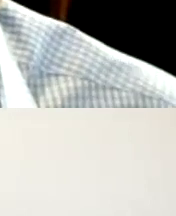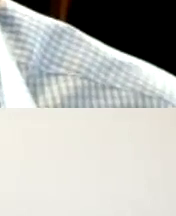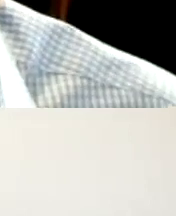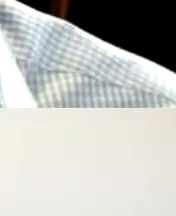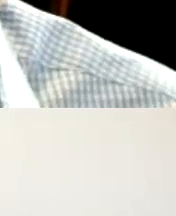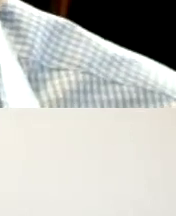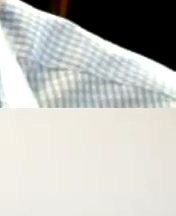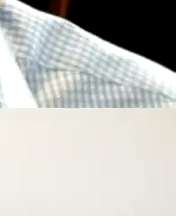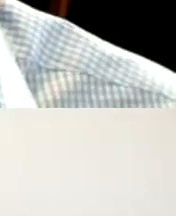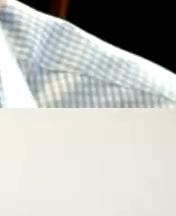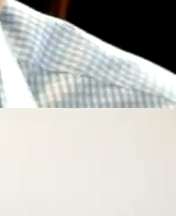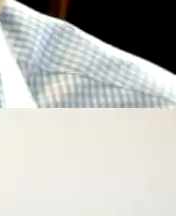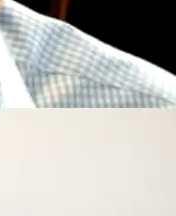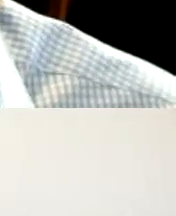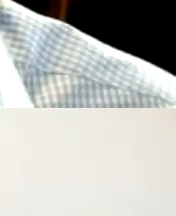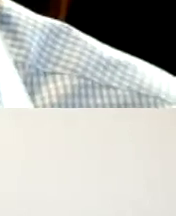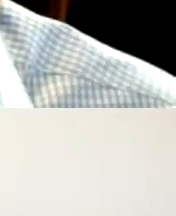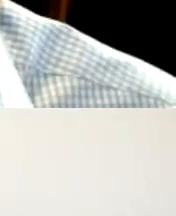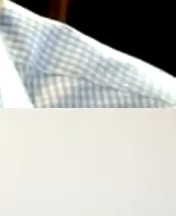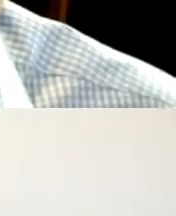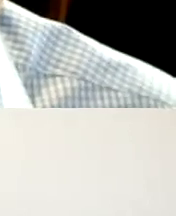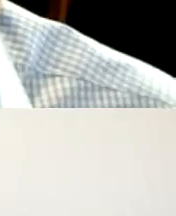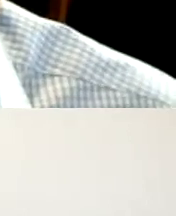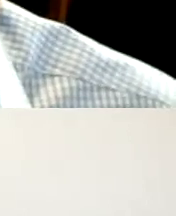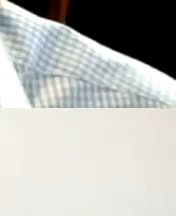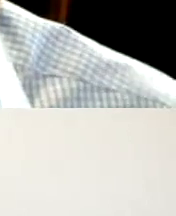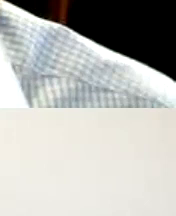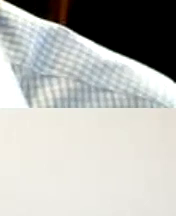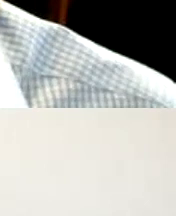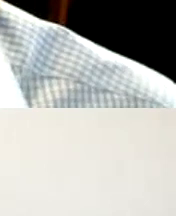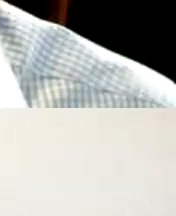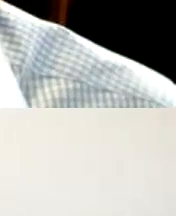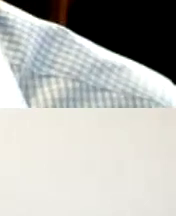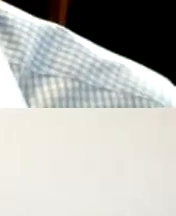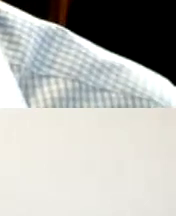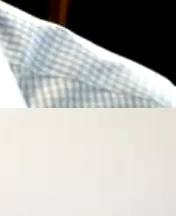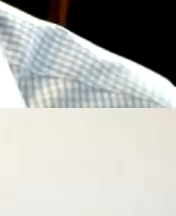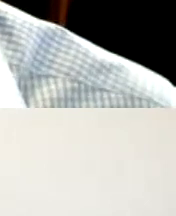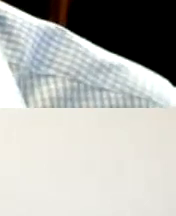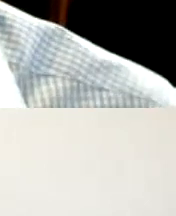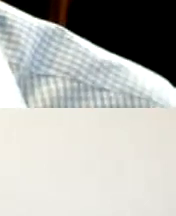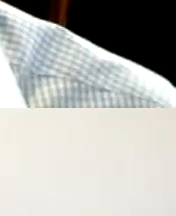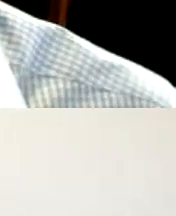interim executive director and New Horizon Loan program director of Florida Alliance for assistive